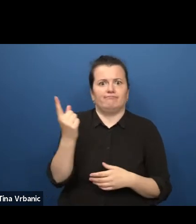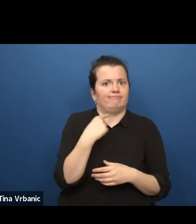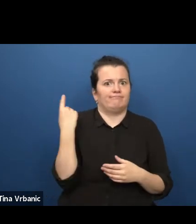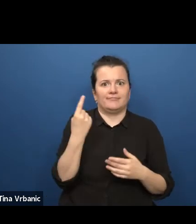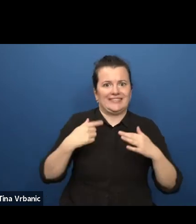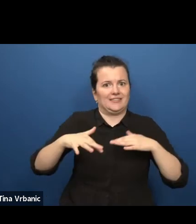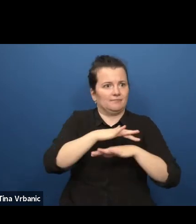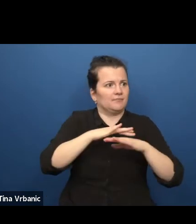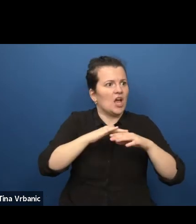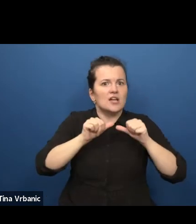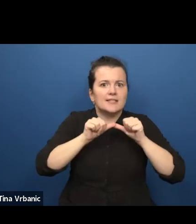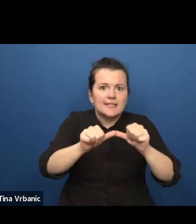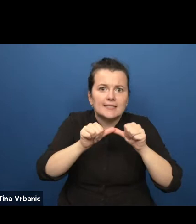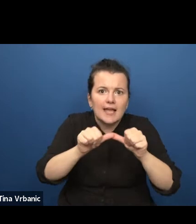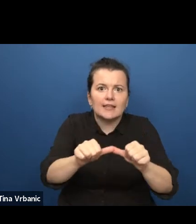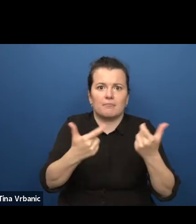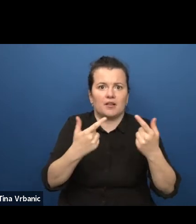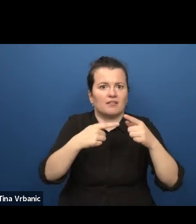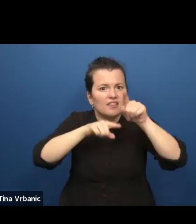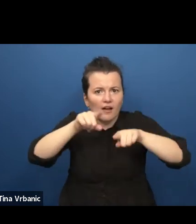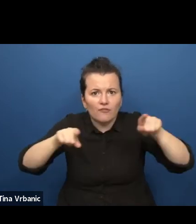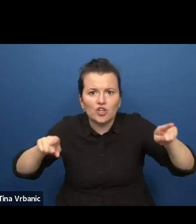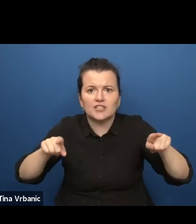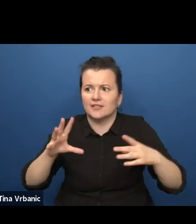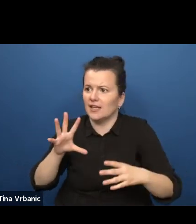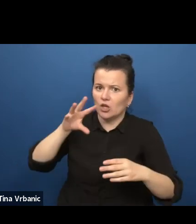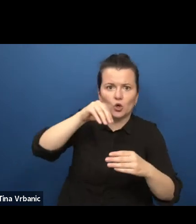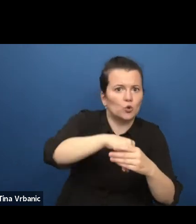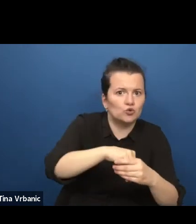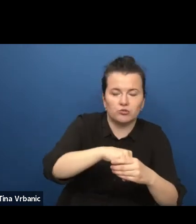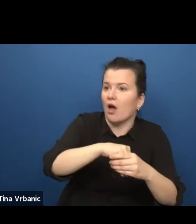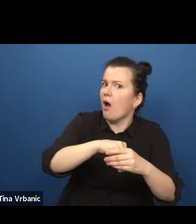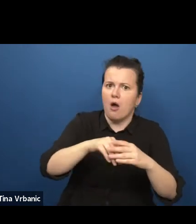for diversity and inclusion increases every day.